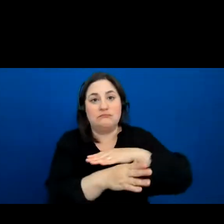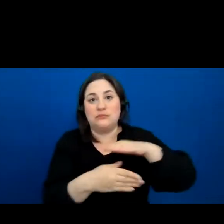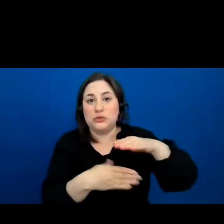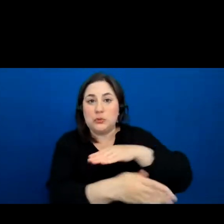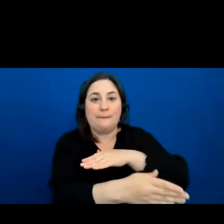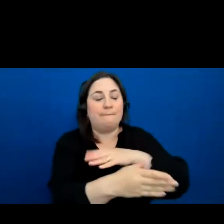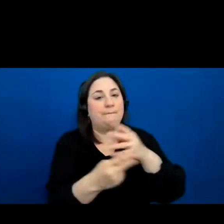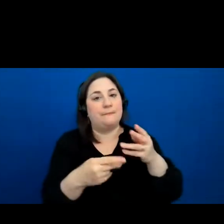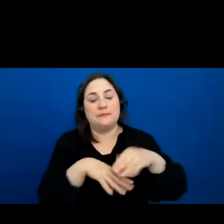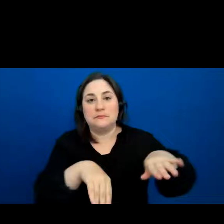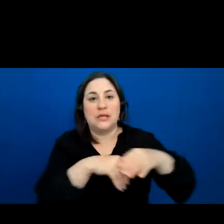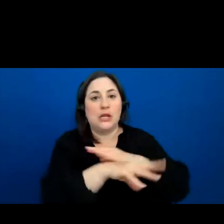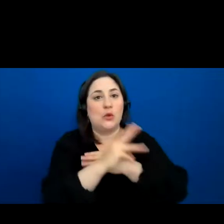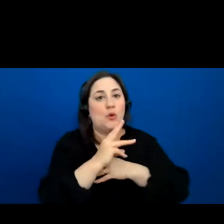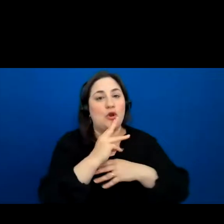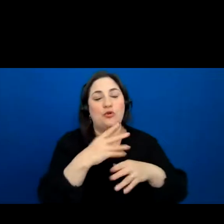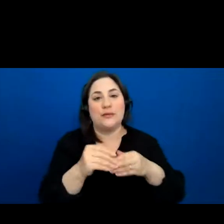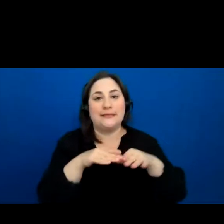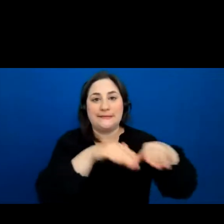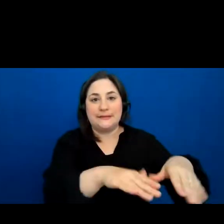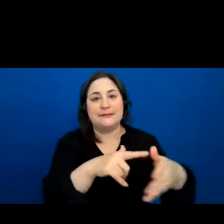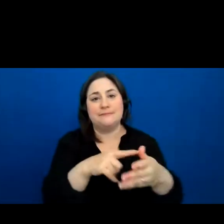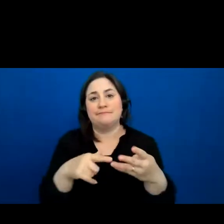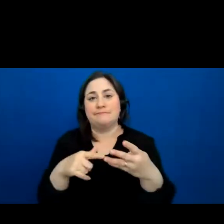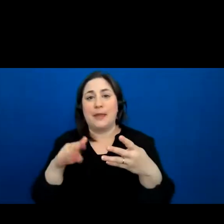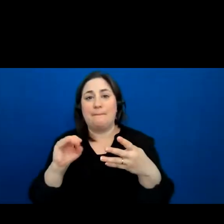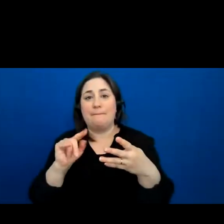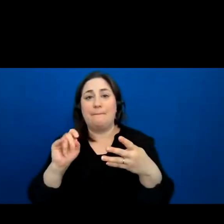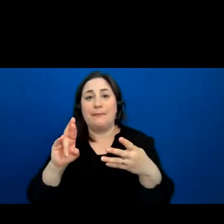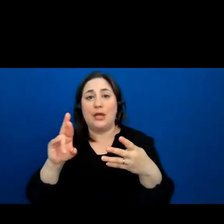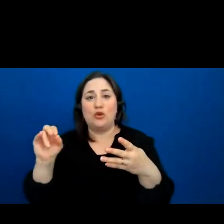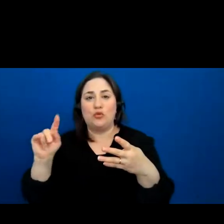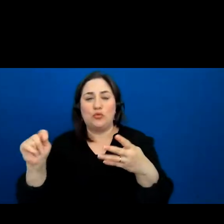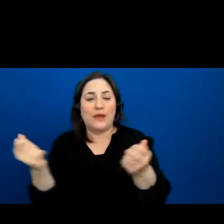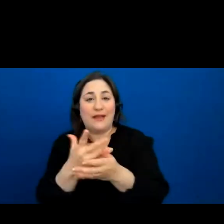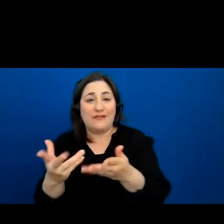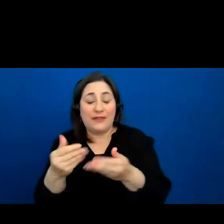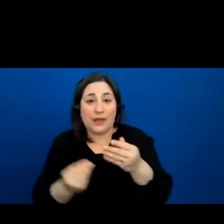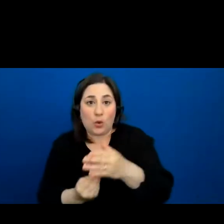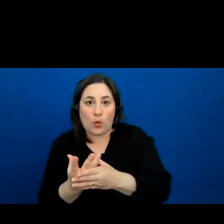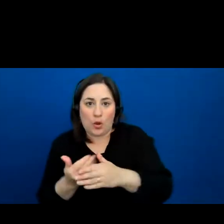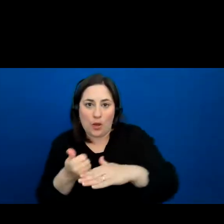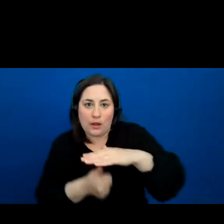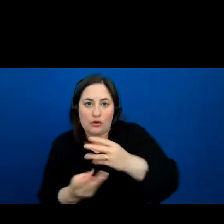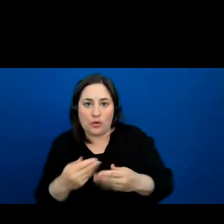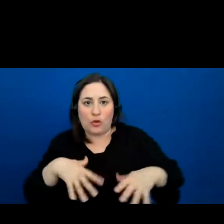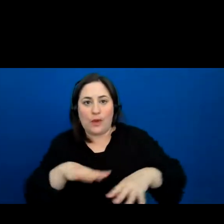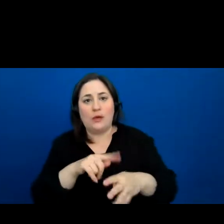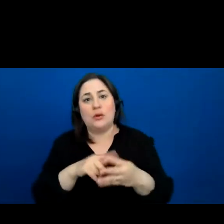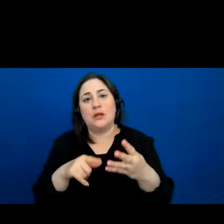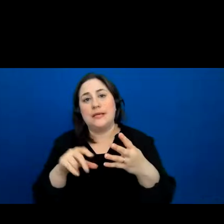there was Chief Bitterroot, Chief of everything that grew under the ground, and Chief Saskatoonberry, Chief of everything that grew above the ground.